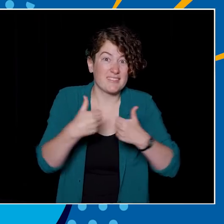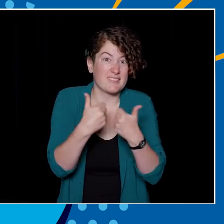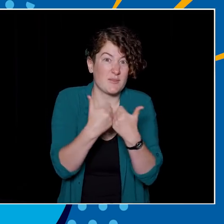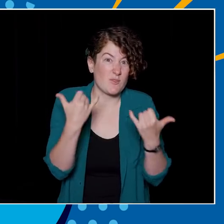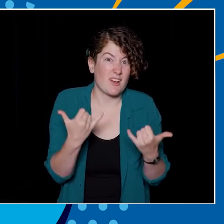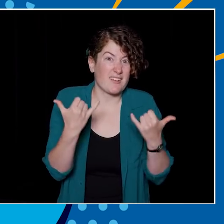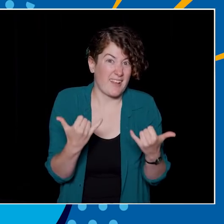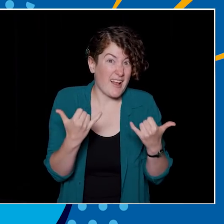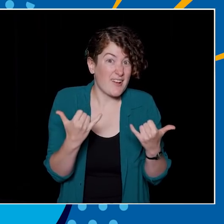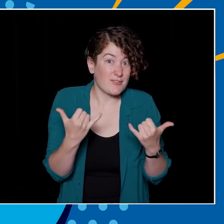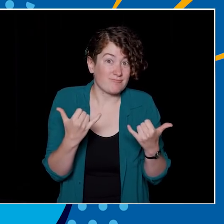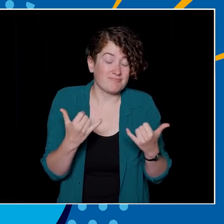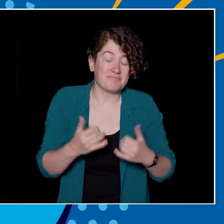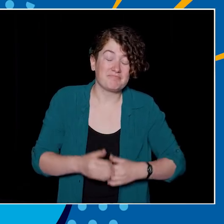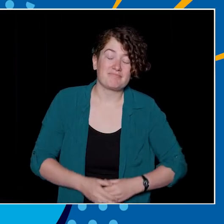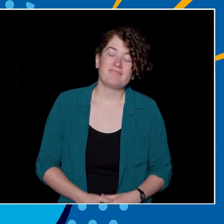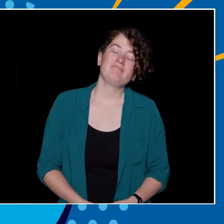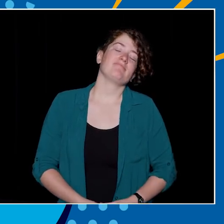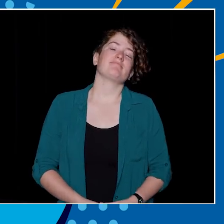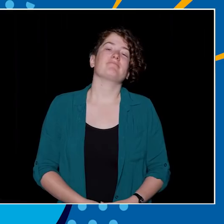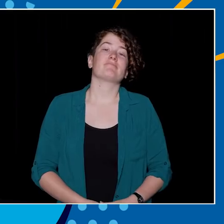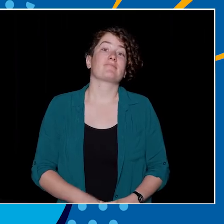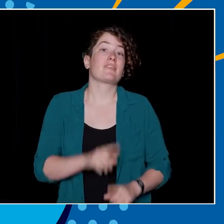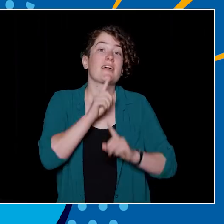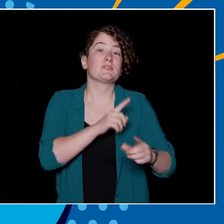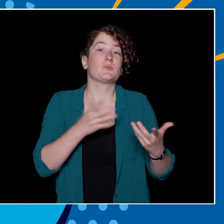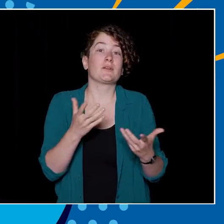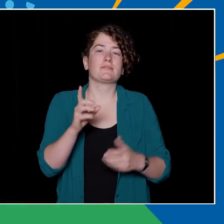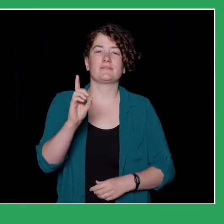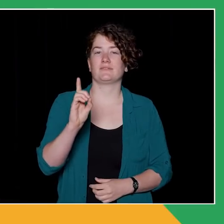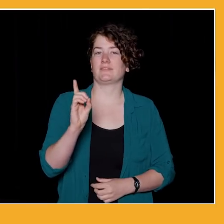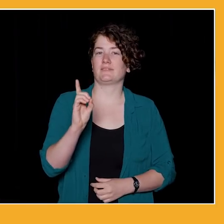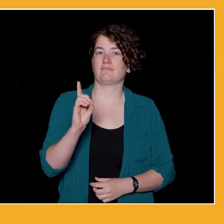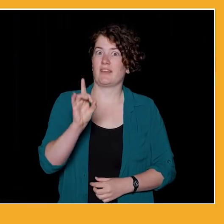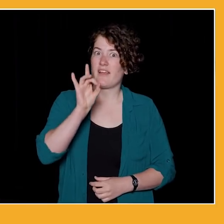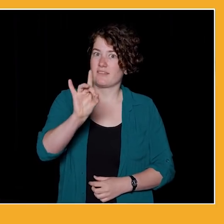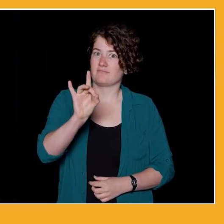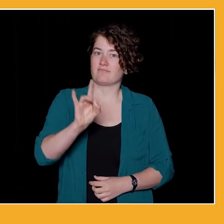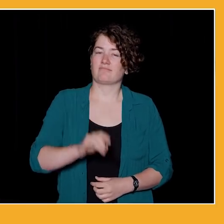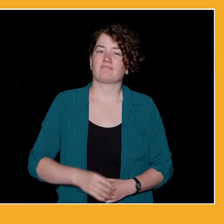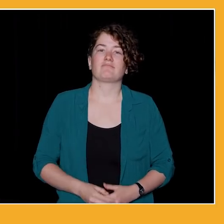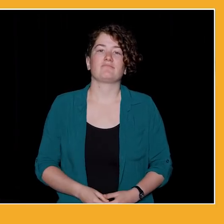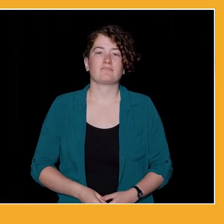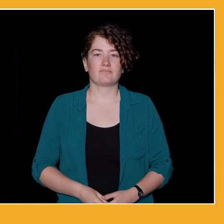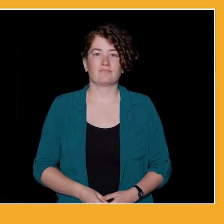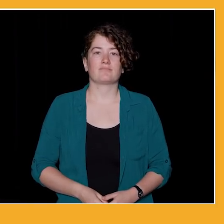The sky is truly the limit. And the answer to this one is D, eight Nobel prize winners.